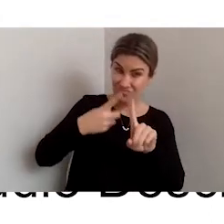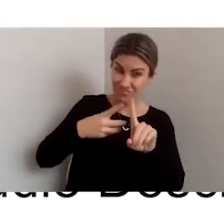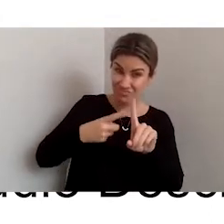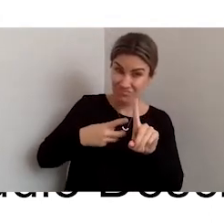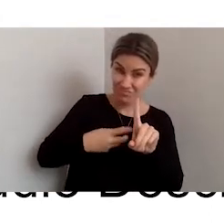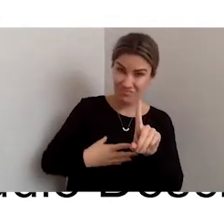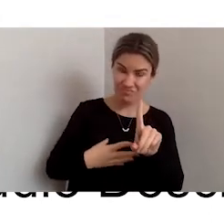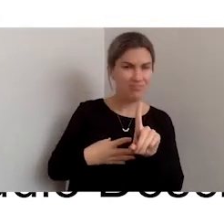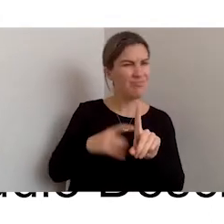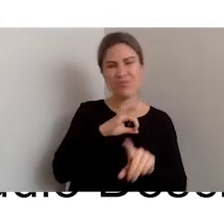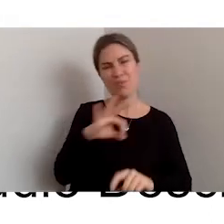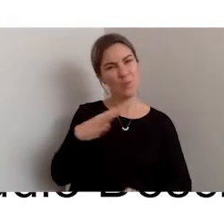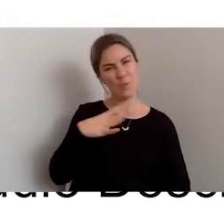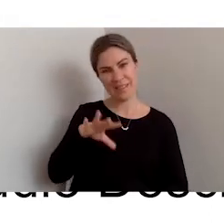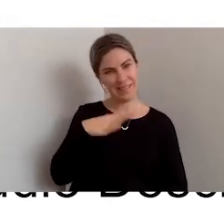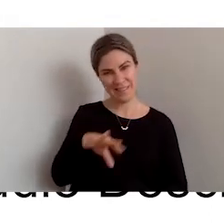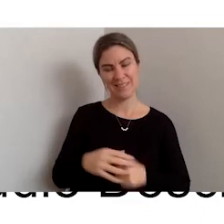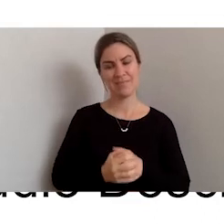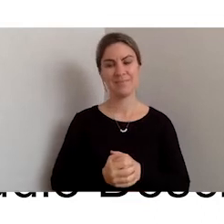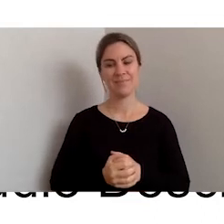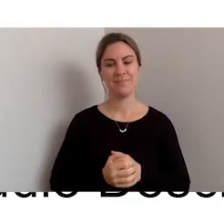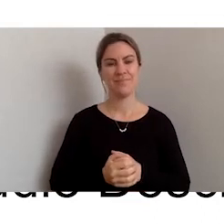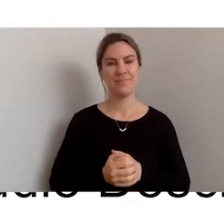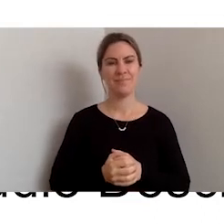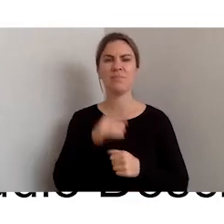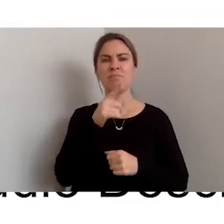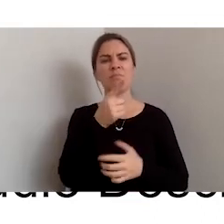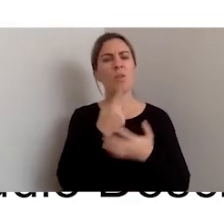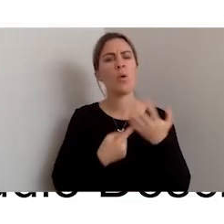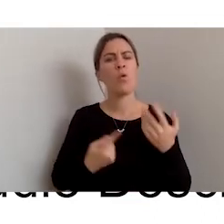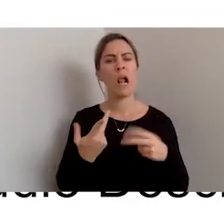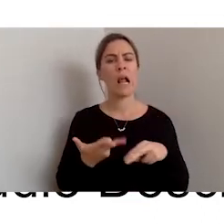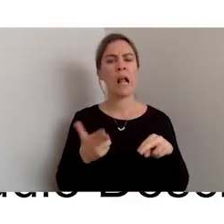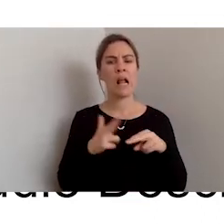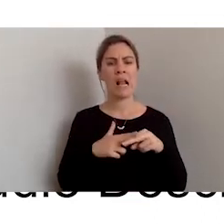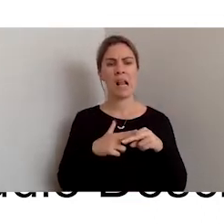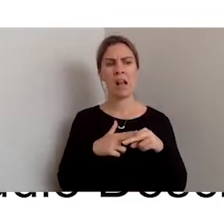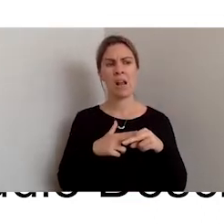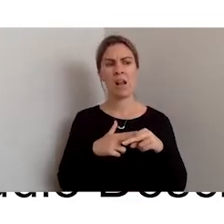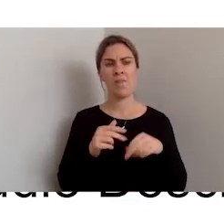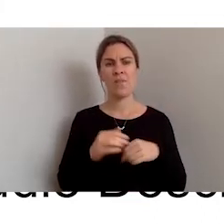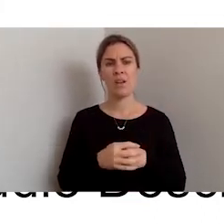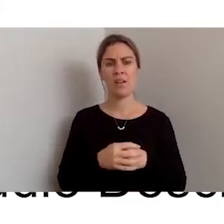Not unless, for some reason, it is a part of something you're trying to